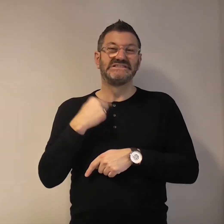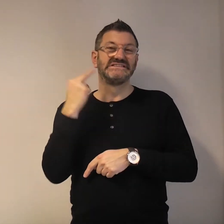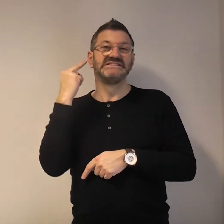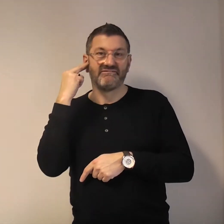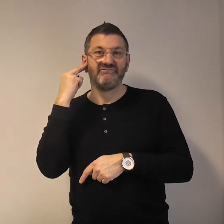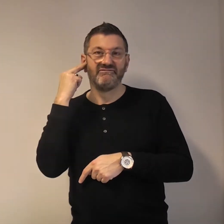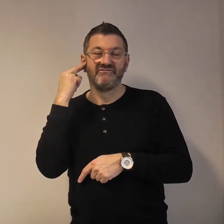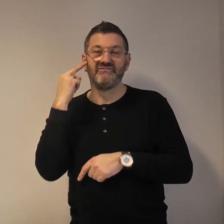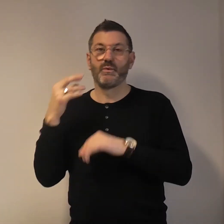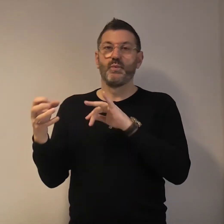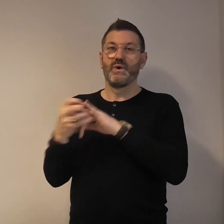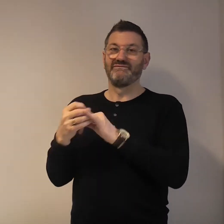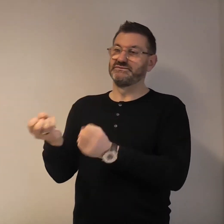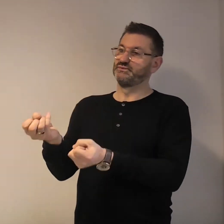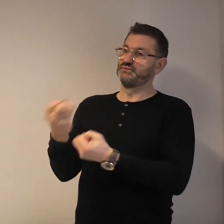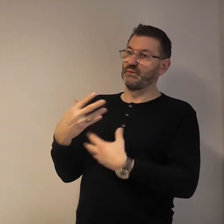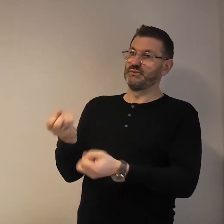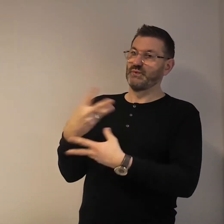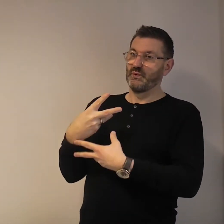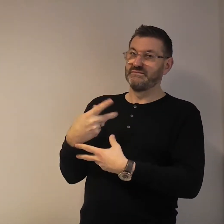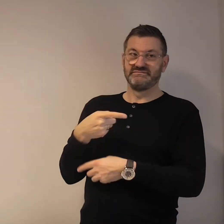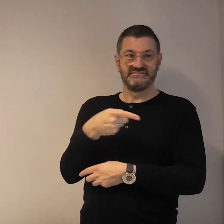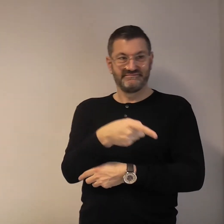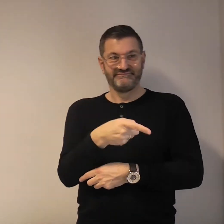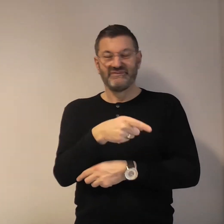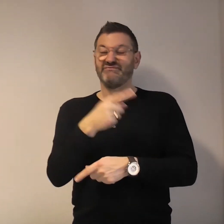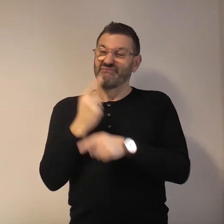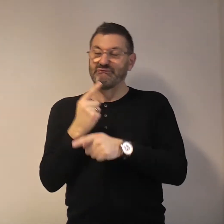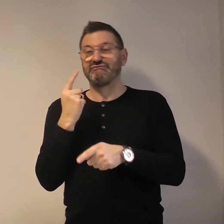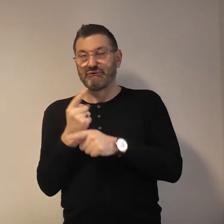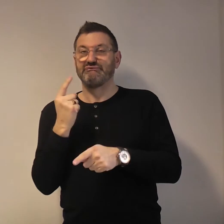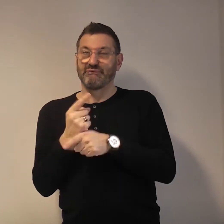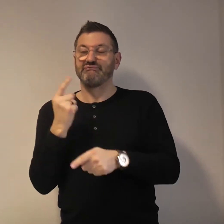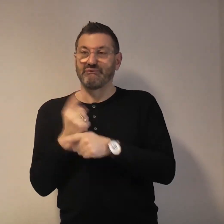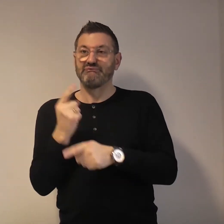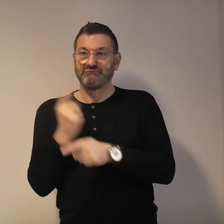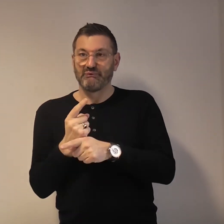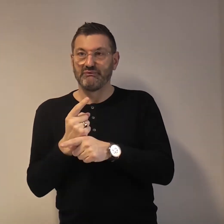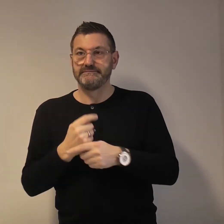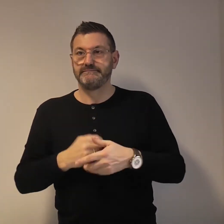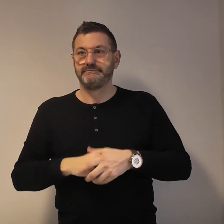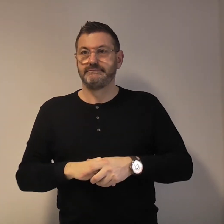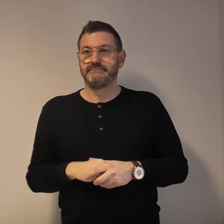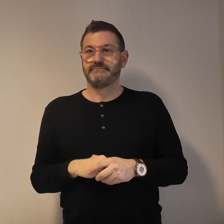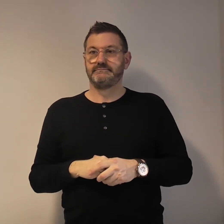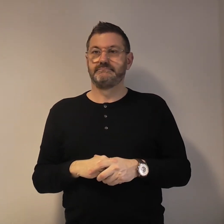Me deaf, wife told talk talk talk.